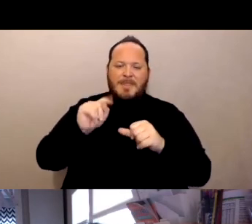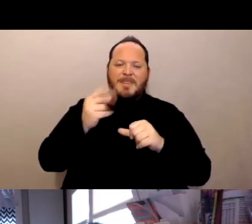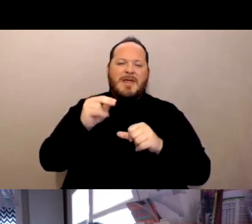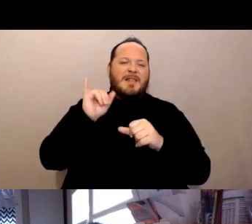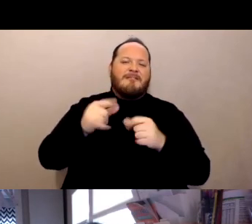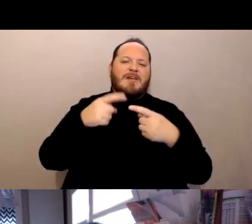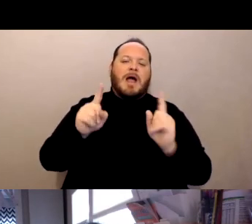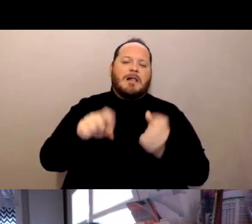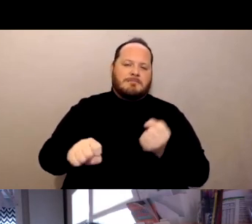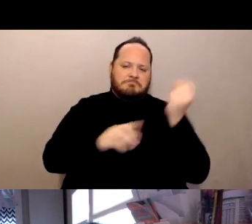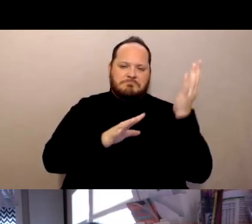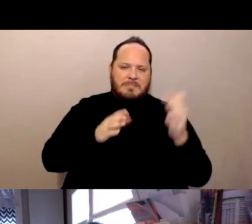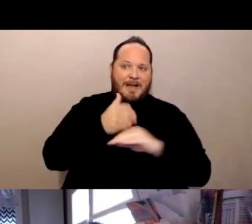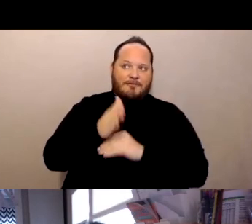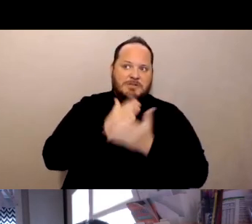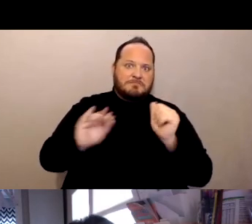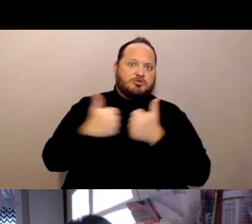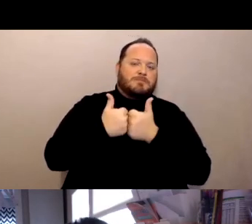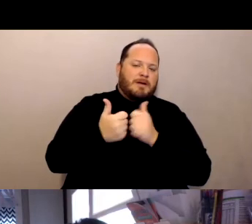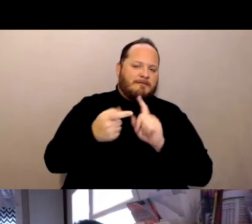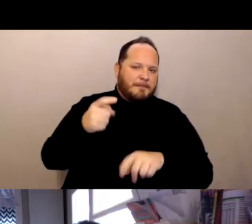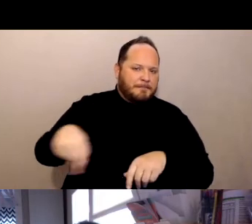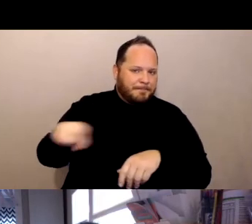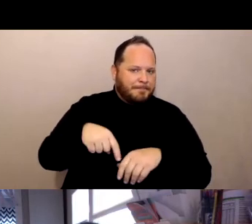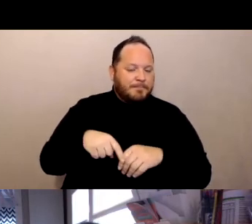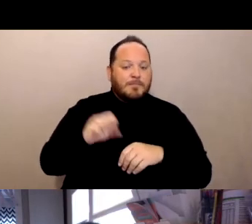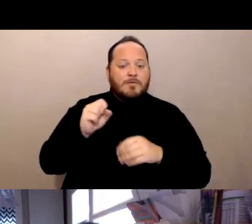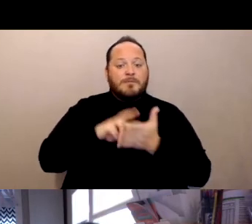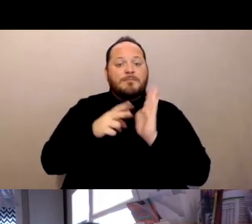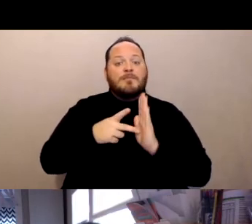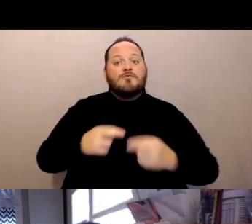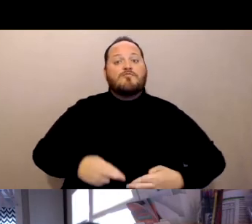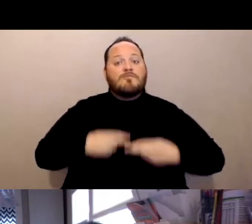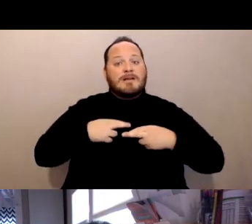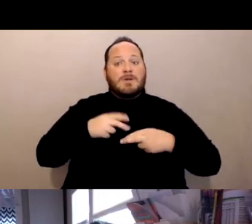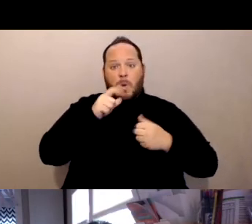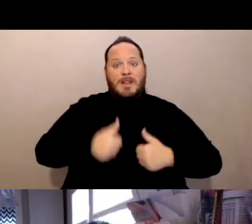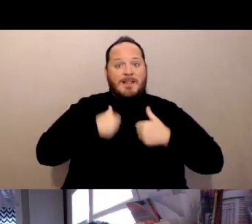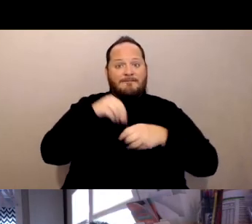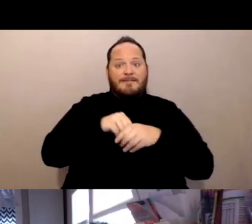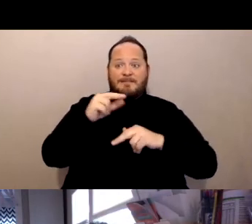So, pretty much now the residents are in facilities where they're all vaccinated, they're able to operate